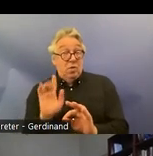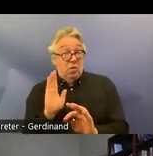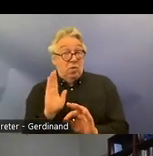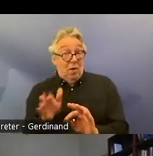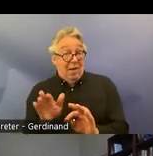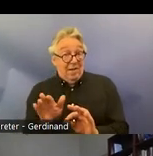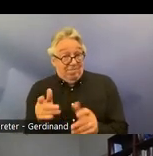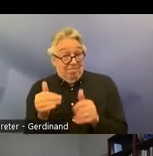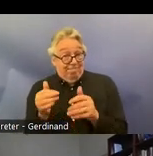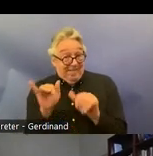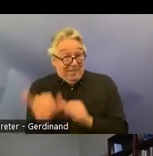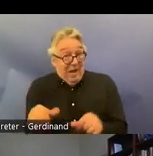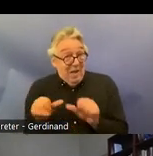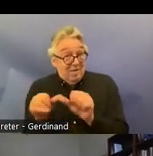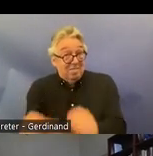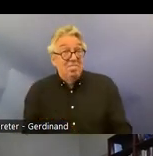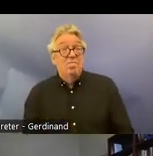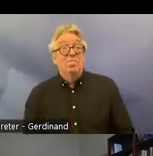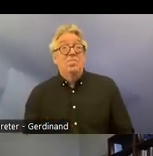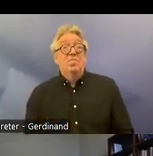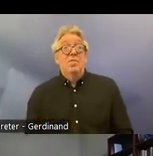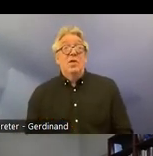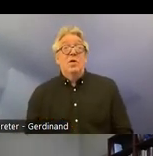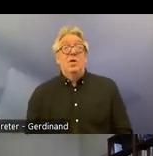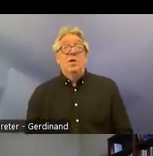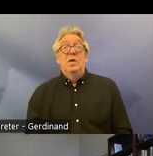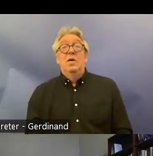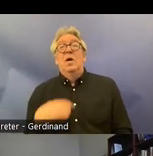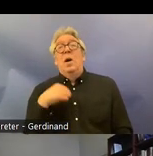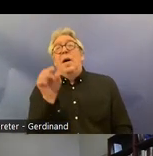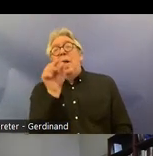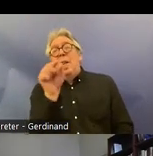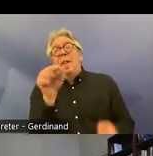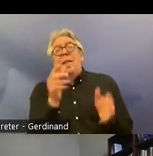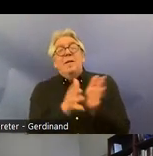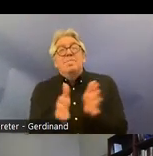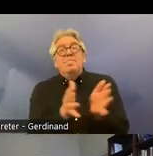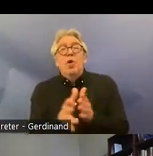spend 30 seconds on the interpretive interpretive declarations that Norway